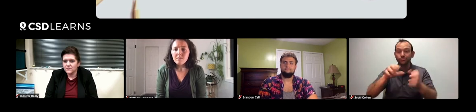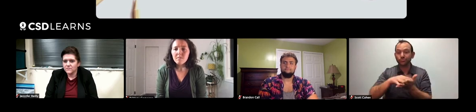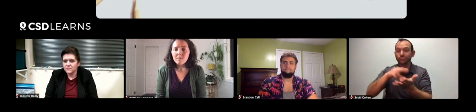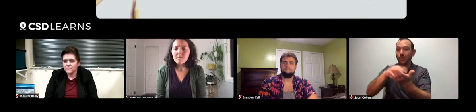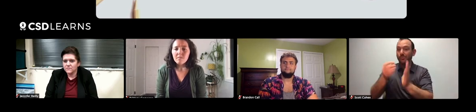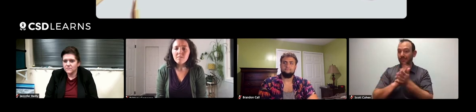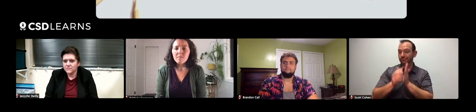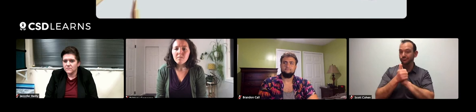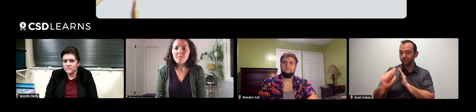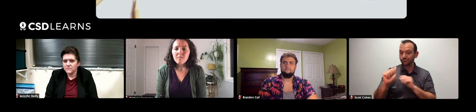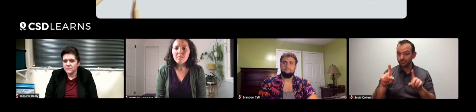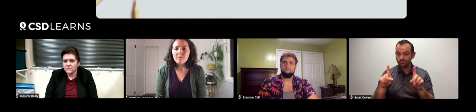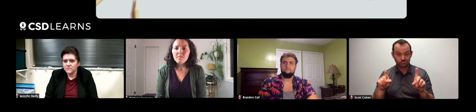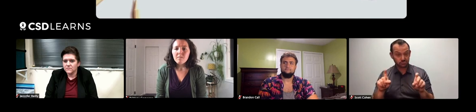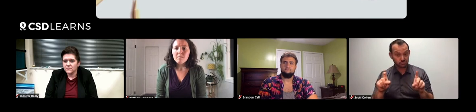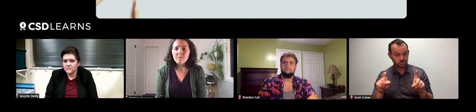or chances to enhance skills?